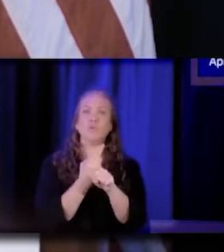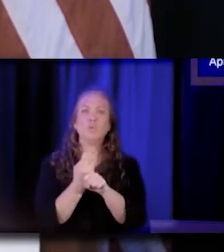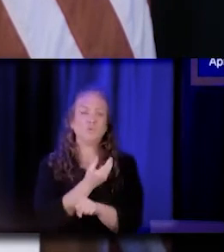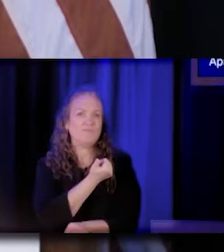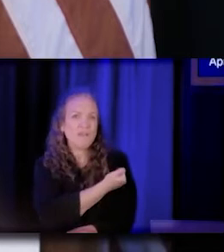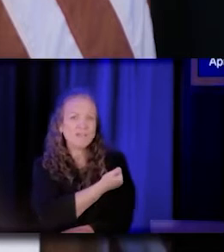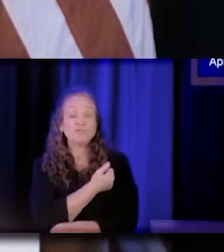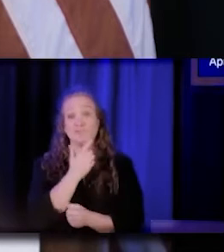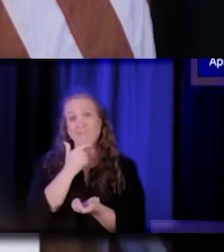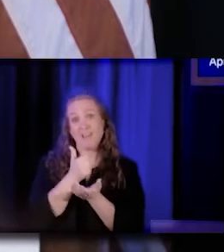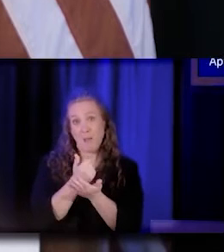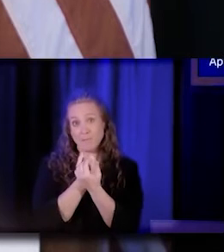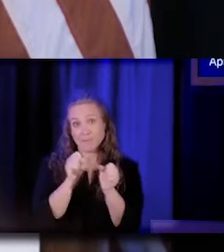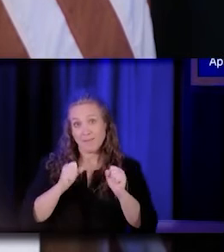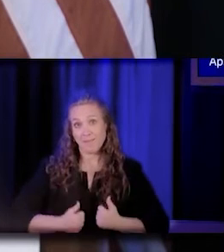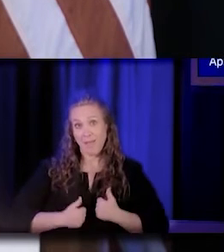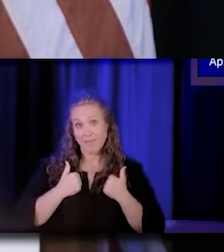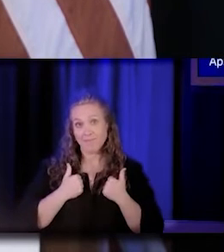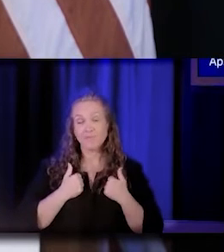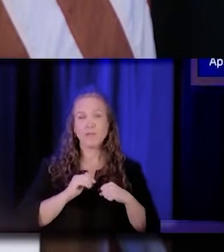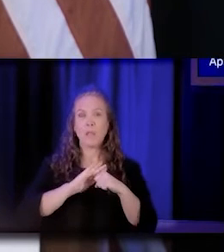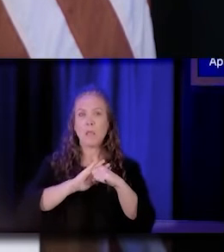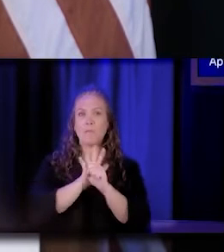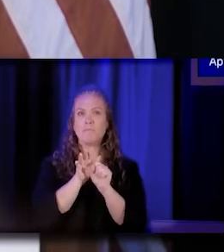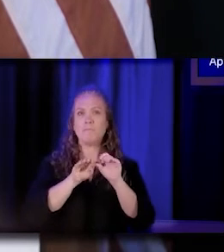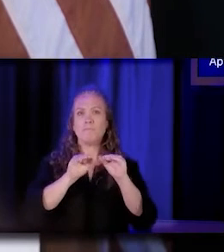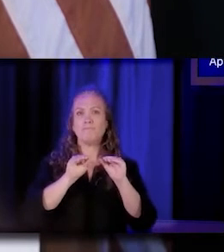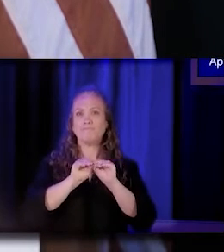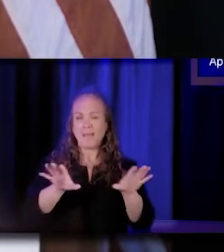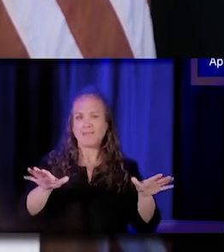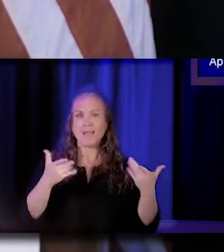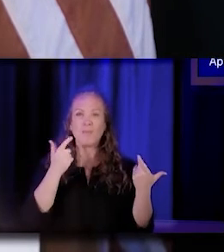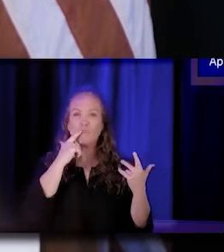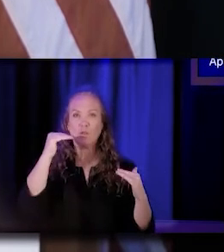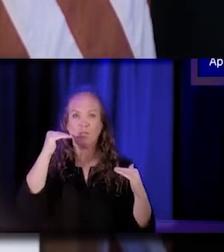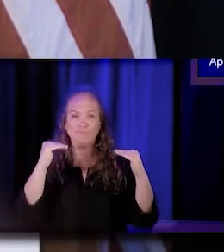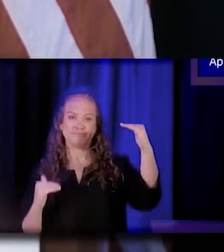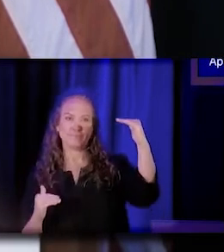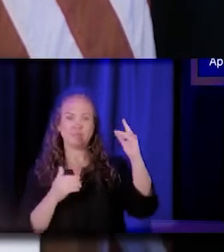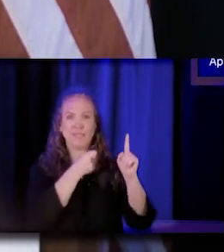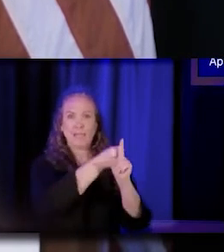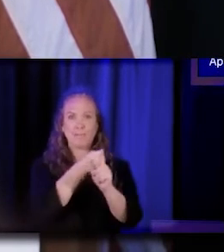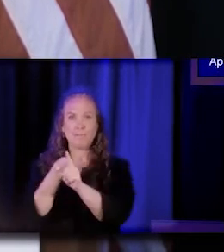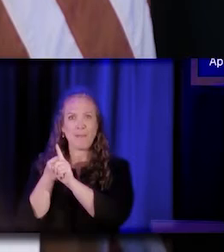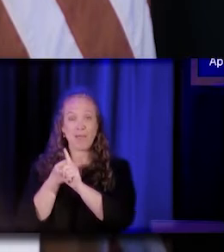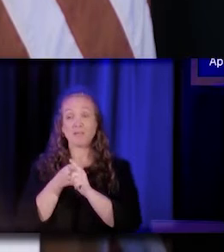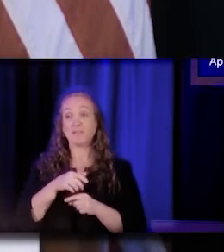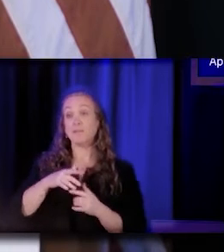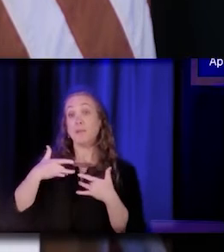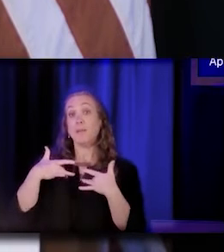The pandemic's disproportionate effects on people of color, particularly Latino and black Californians, laid bare the structural racism